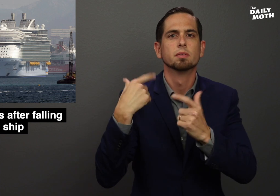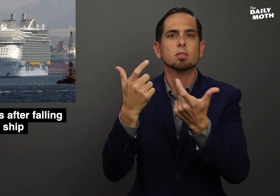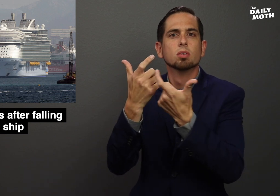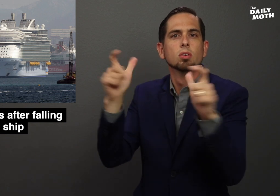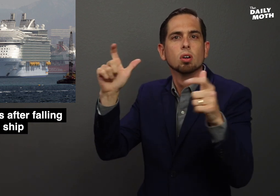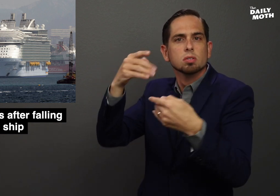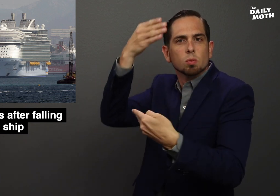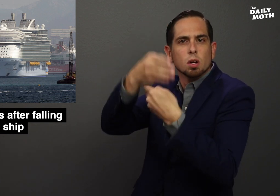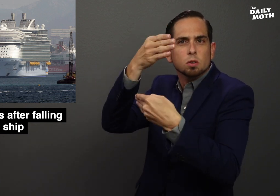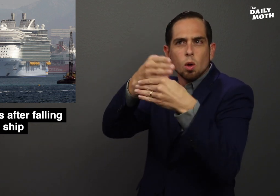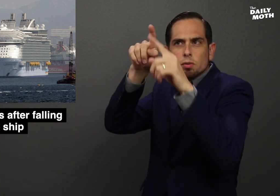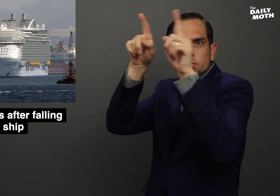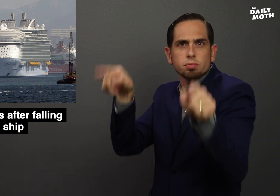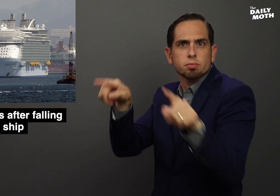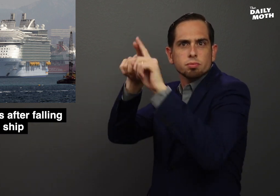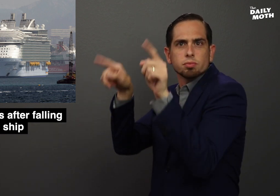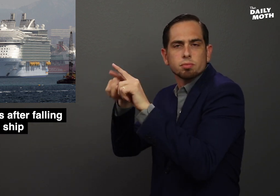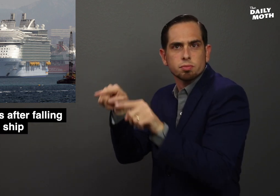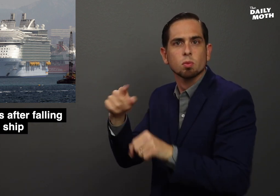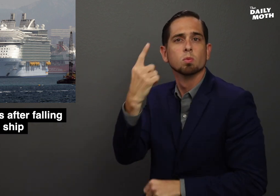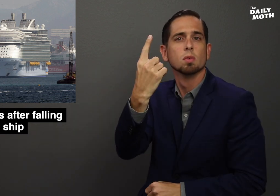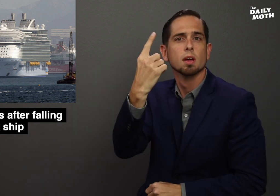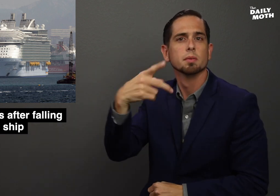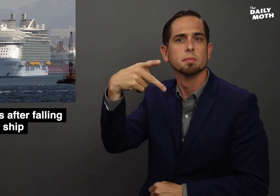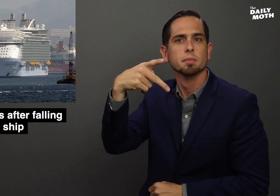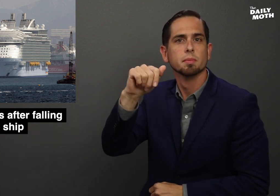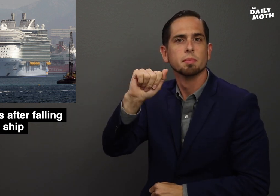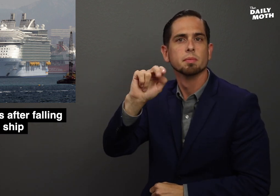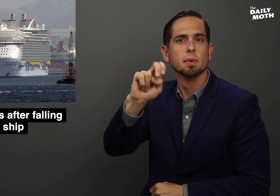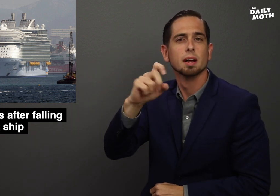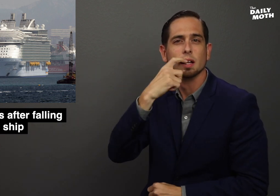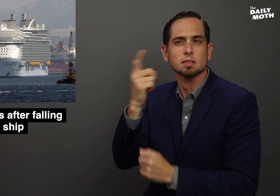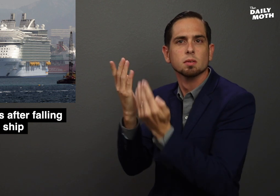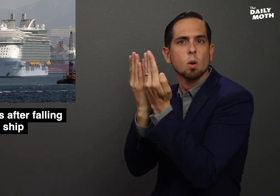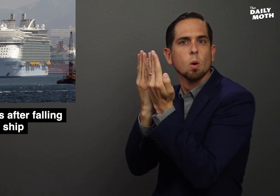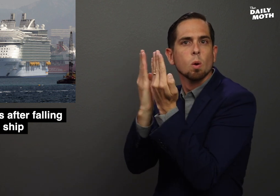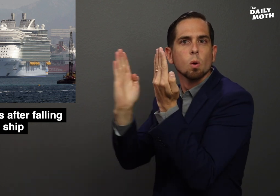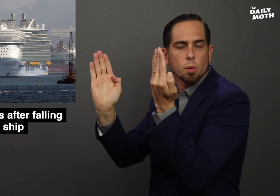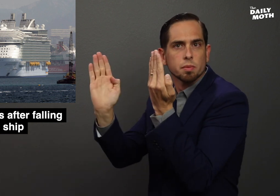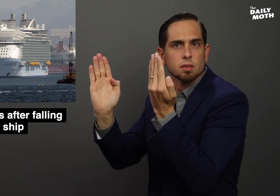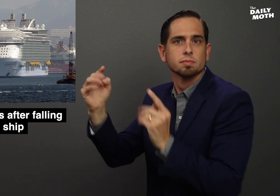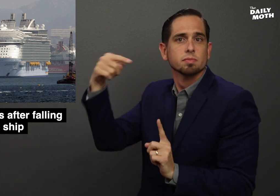There are large windows there and one pane was open.